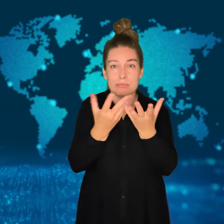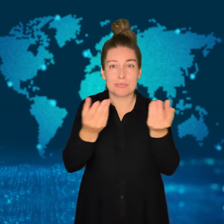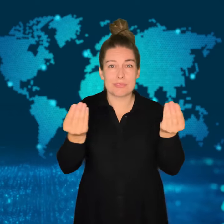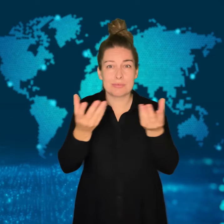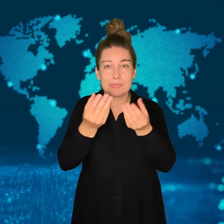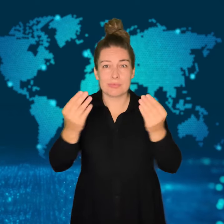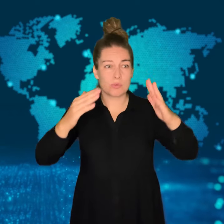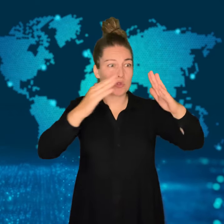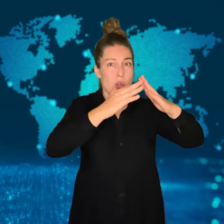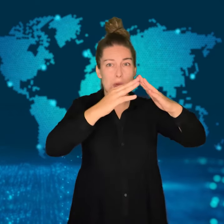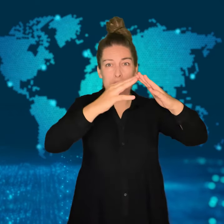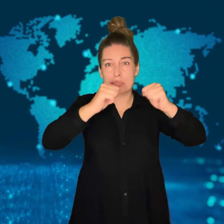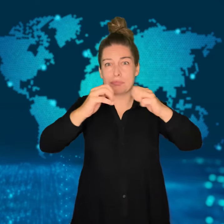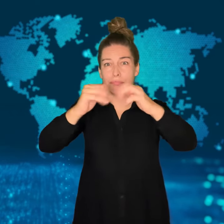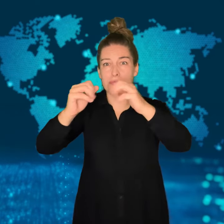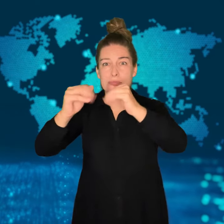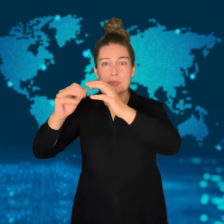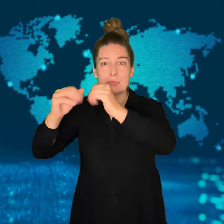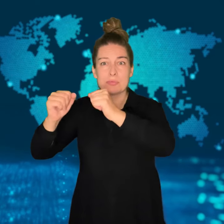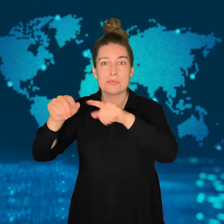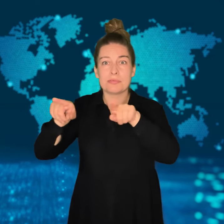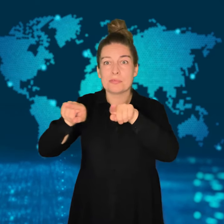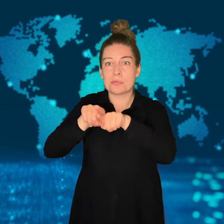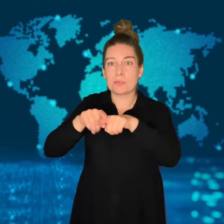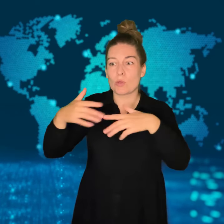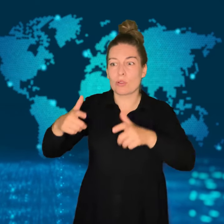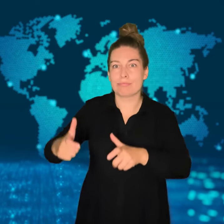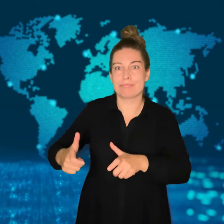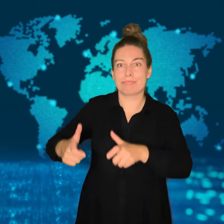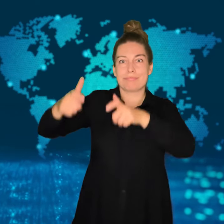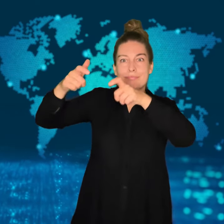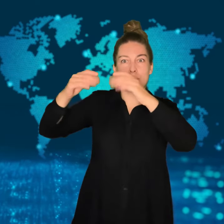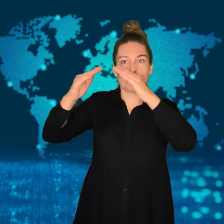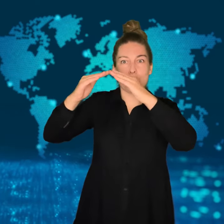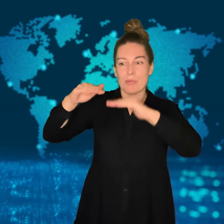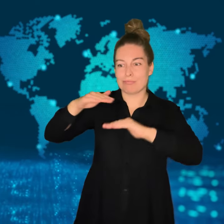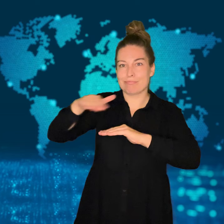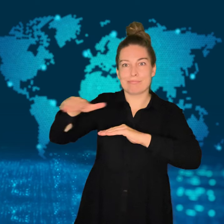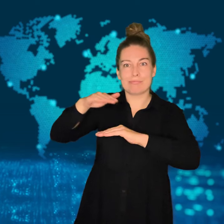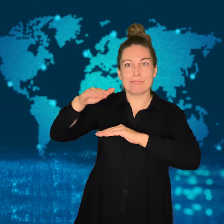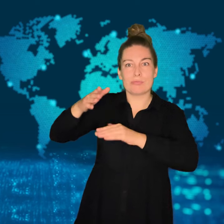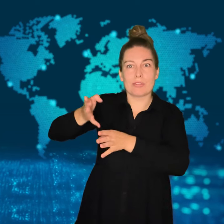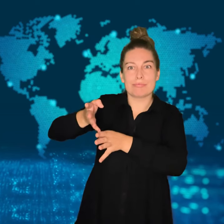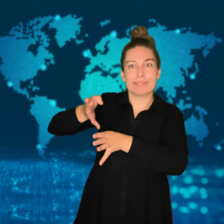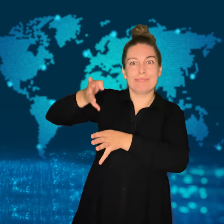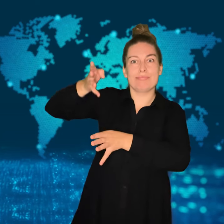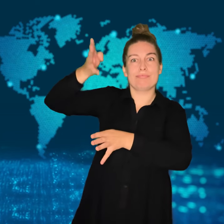Many homes have been damaged. Apartment building collapsed.